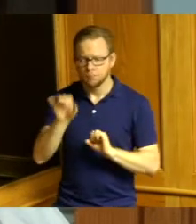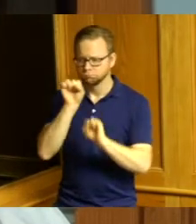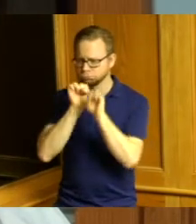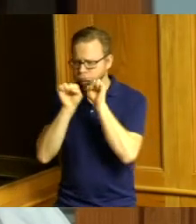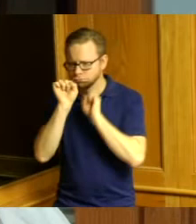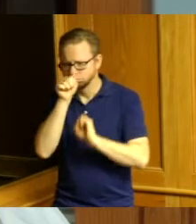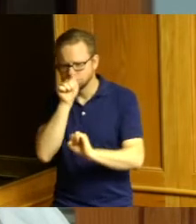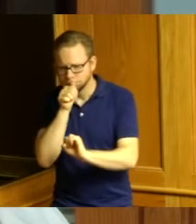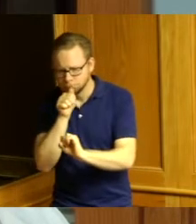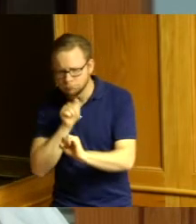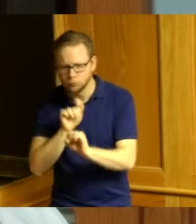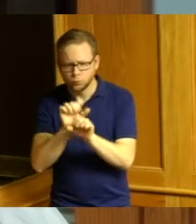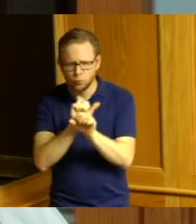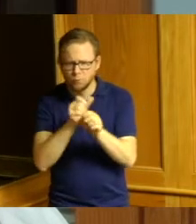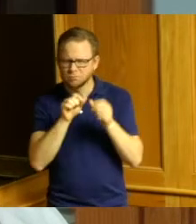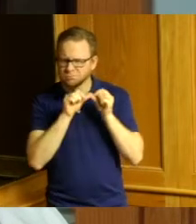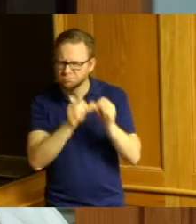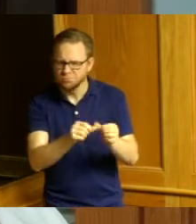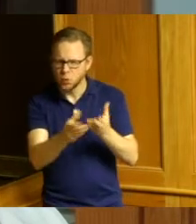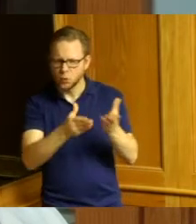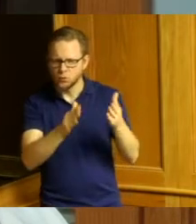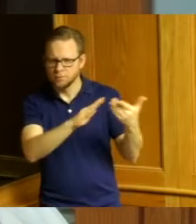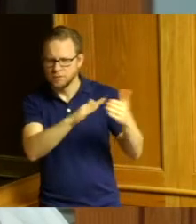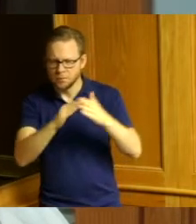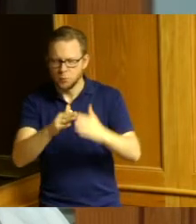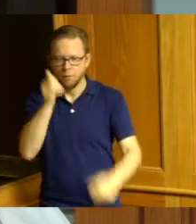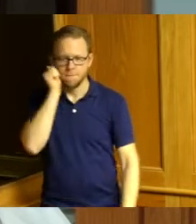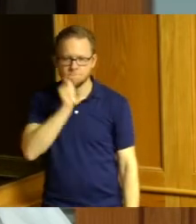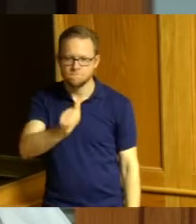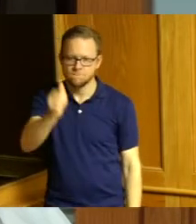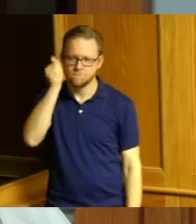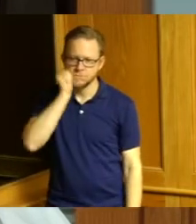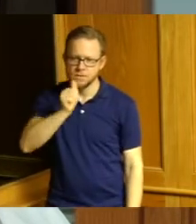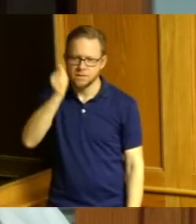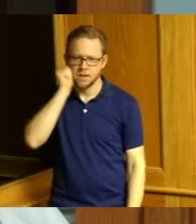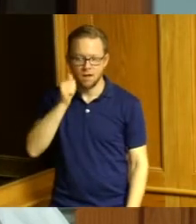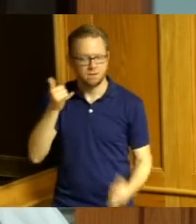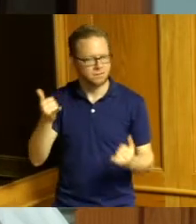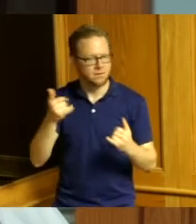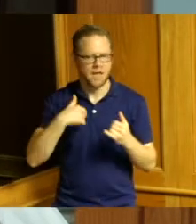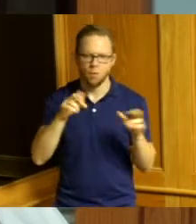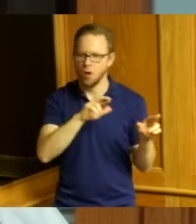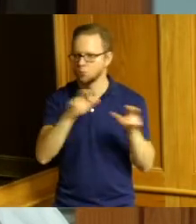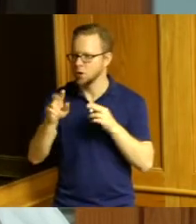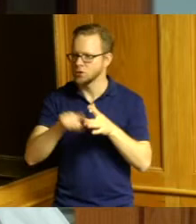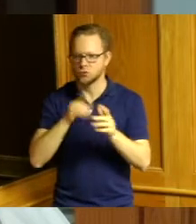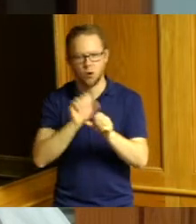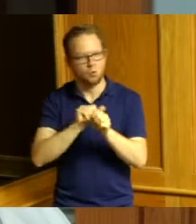to serve the community day in and day out and I'm ready to get to work thank you very much thank you